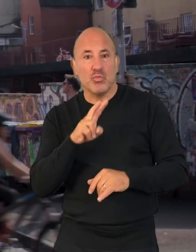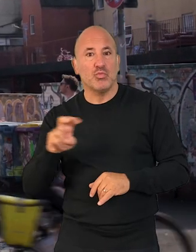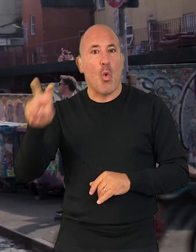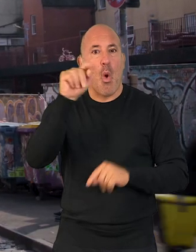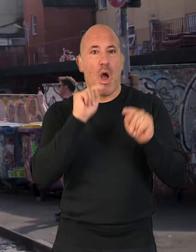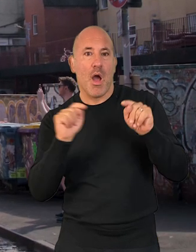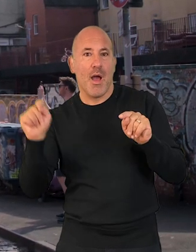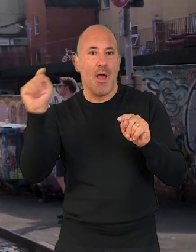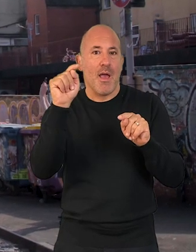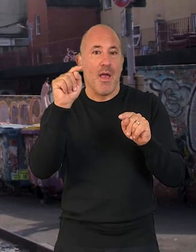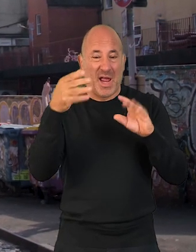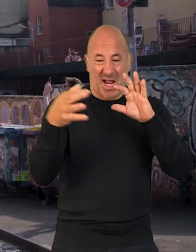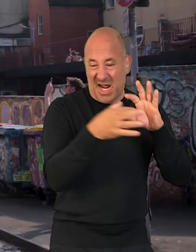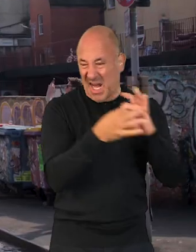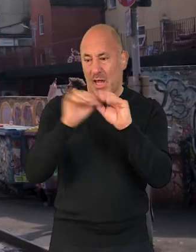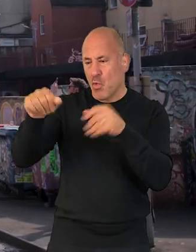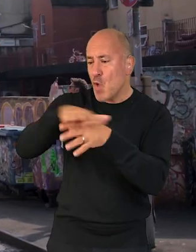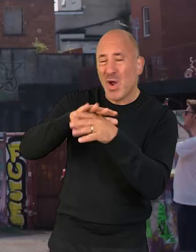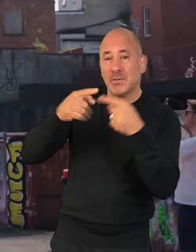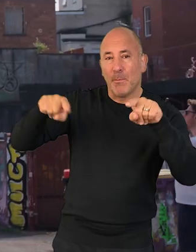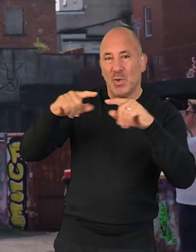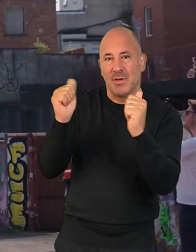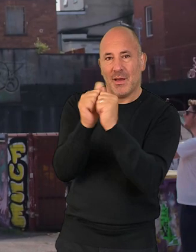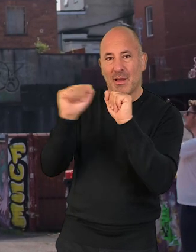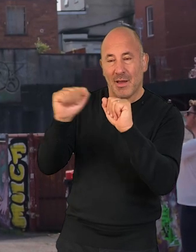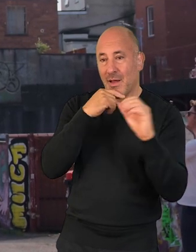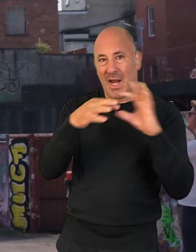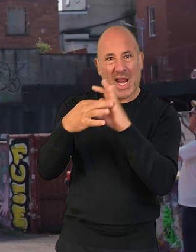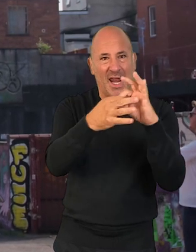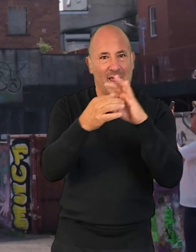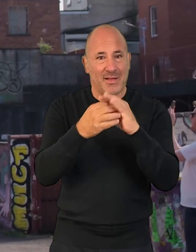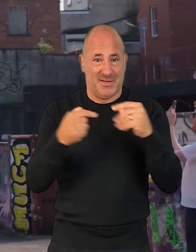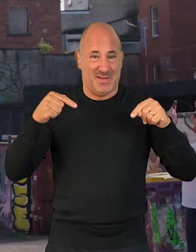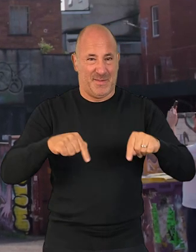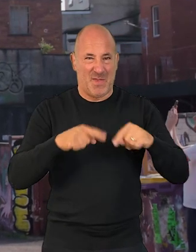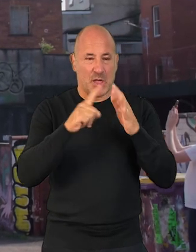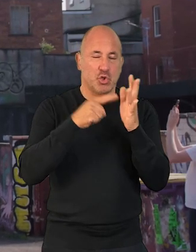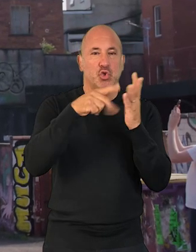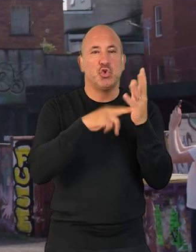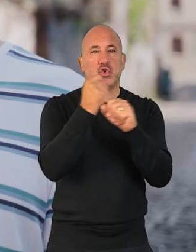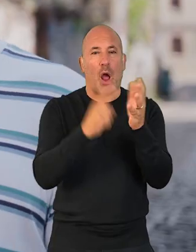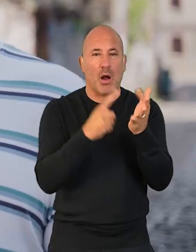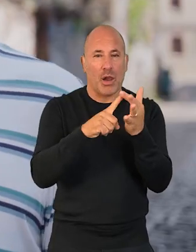to other locations and they'll reflect the music of the location that they choose. So right here, it's jungle and Bristol sound and all